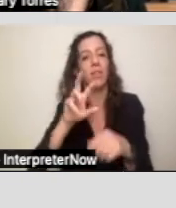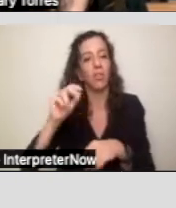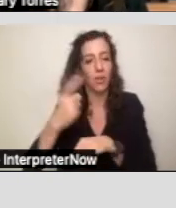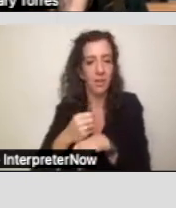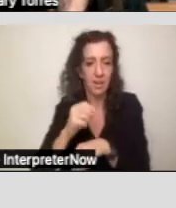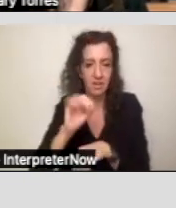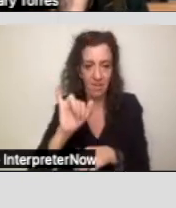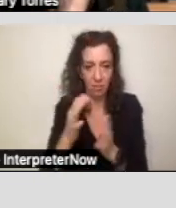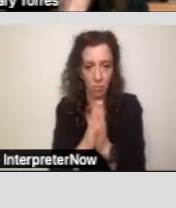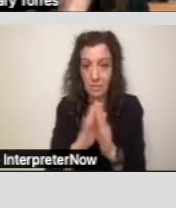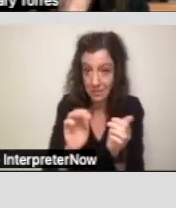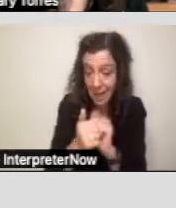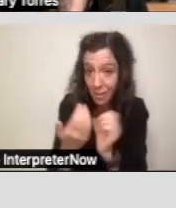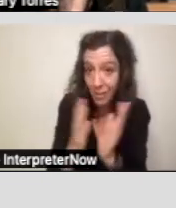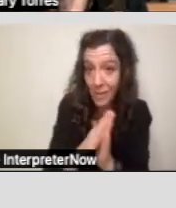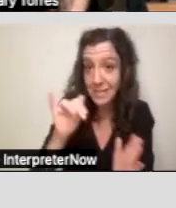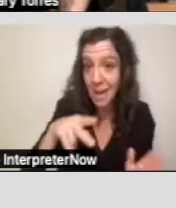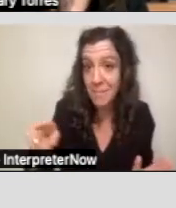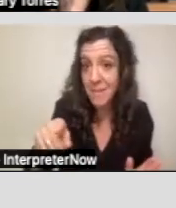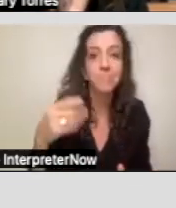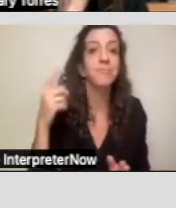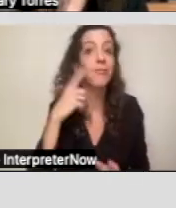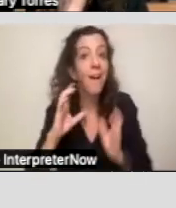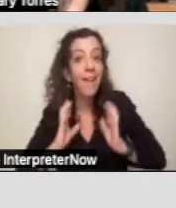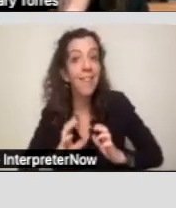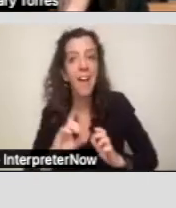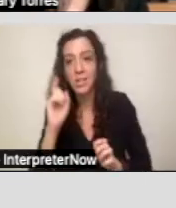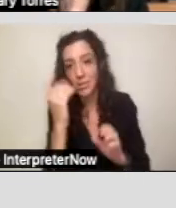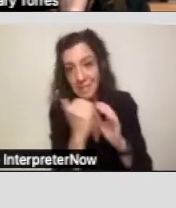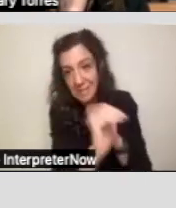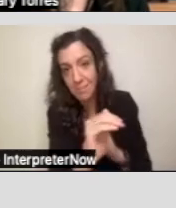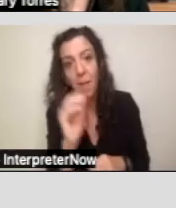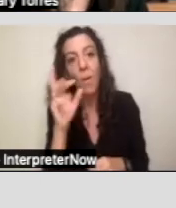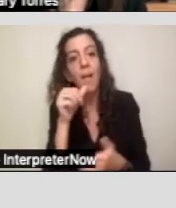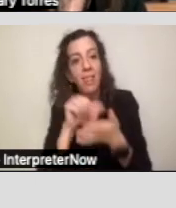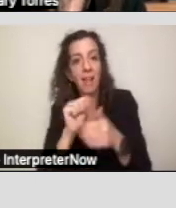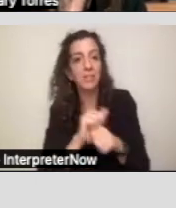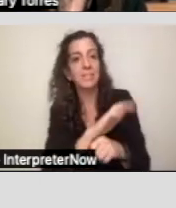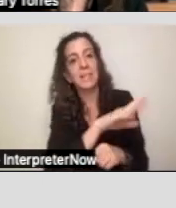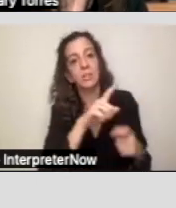For a client, it's a quick email or a letter sent to a regional center.